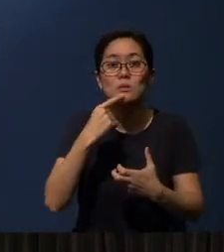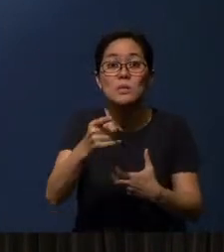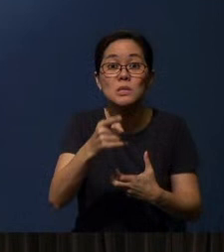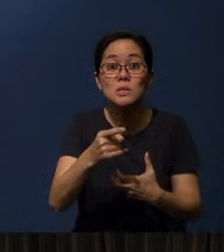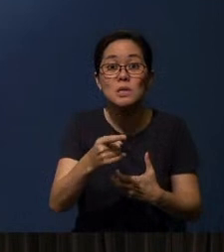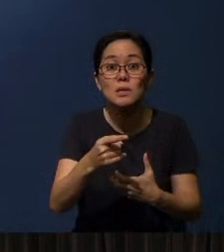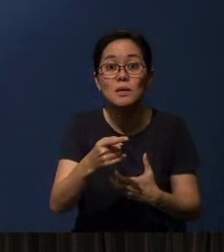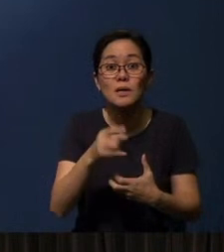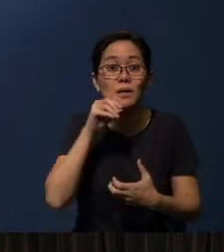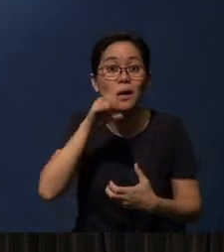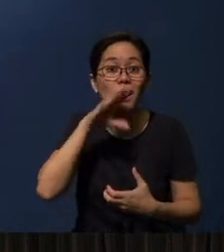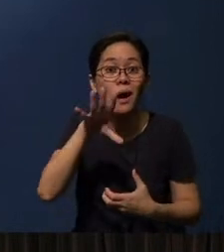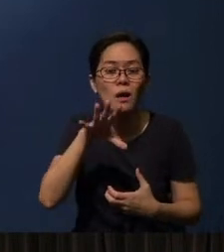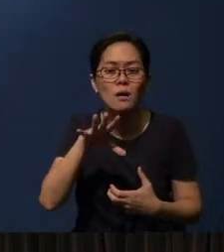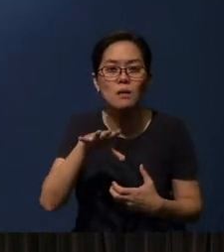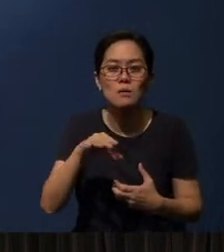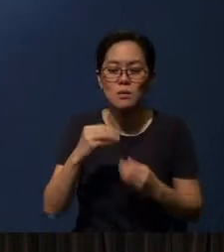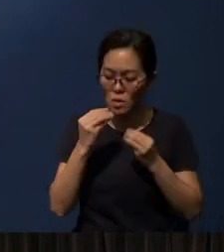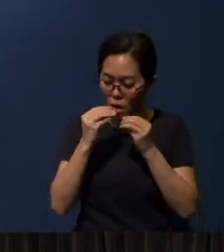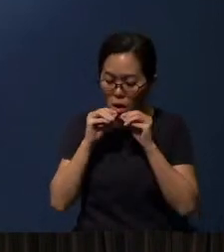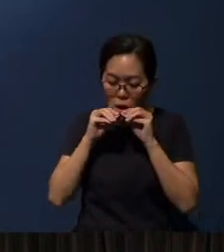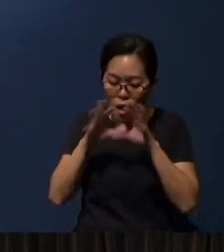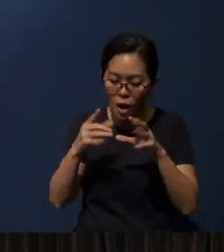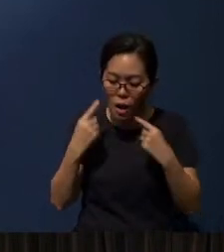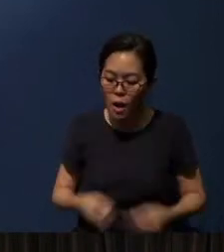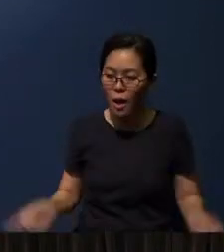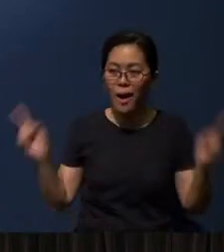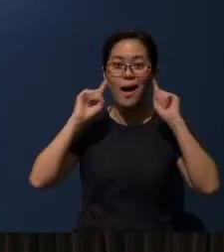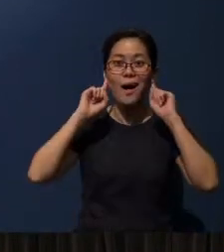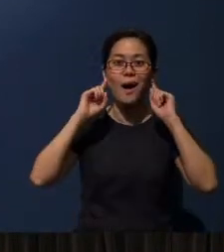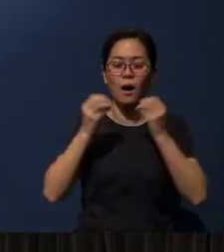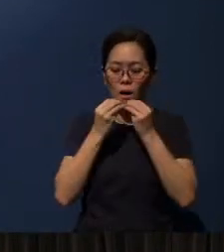then read the Bible out loud, and God will speak to you aloud.